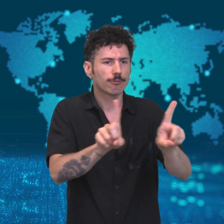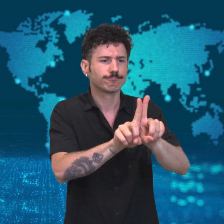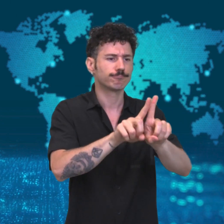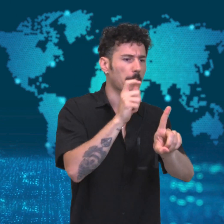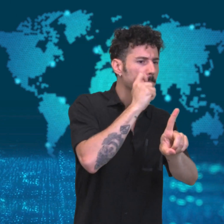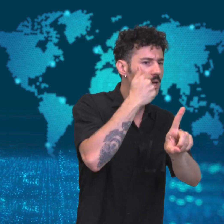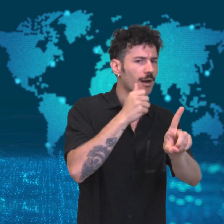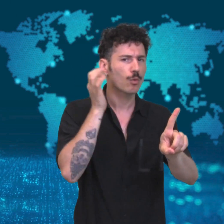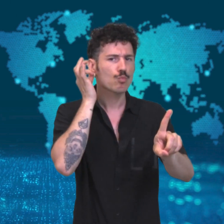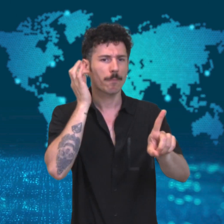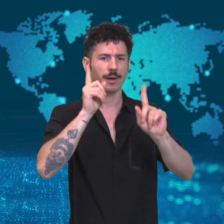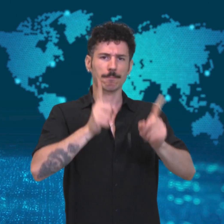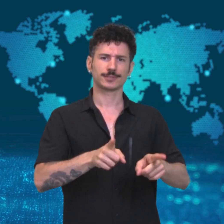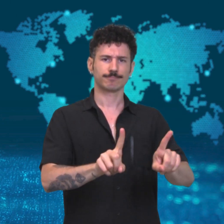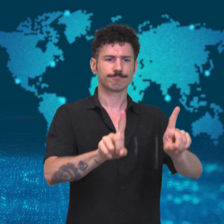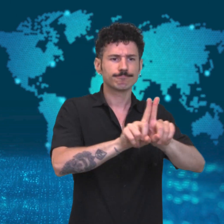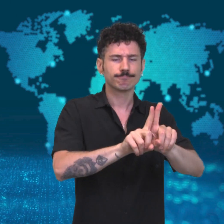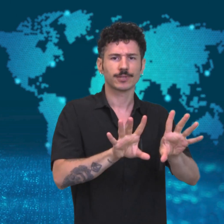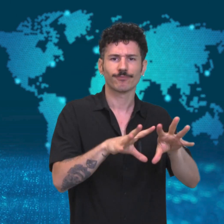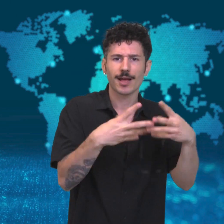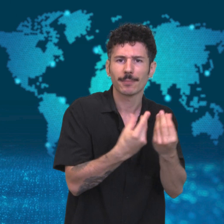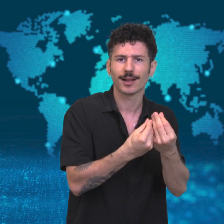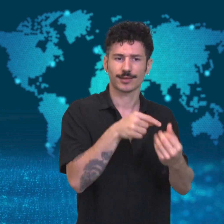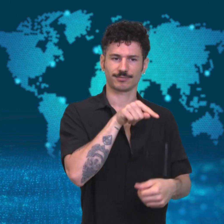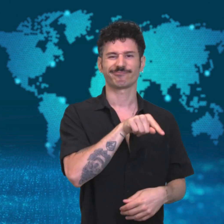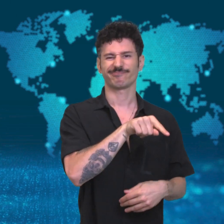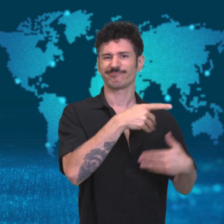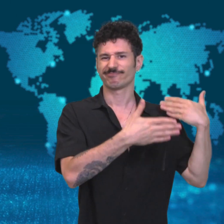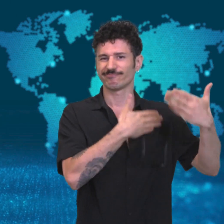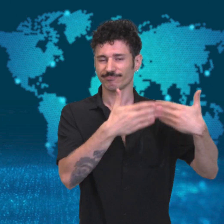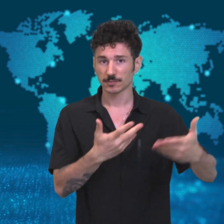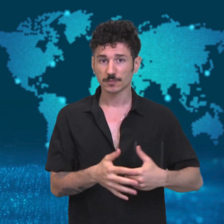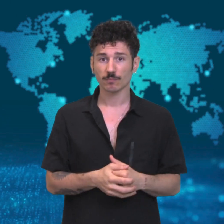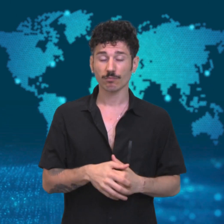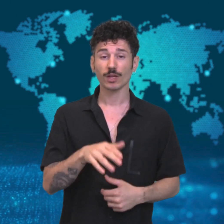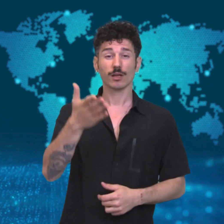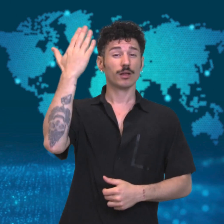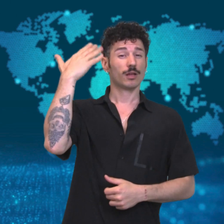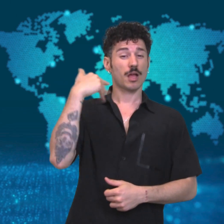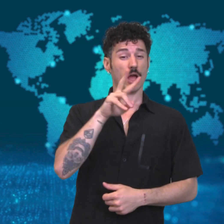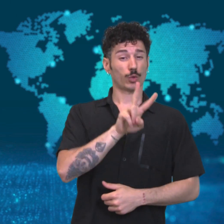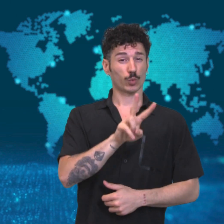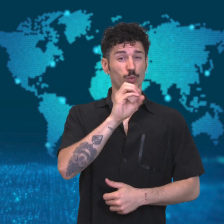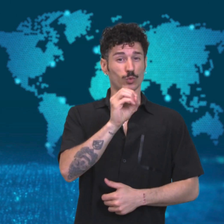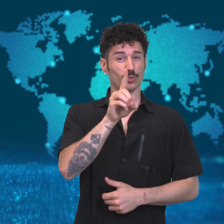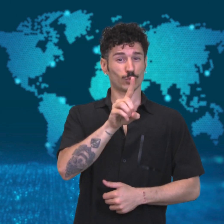In 2017, the Hungarian government for the first